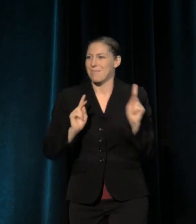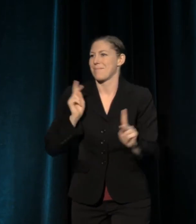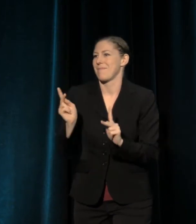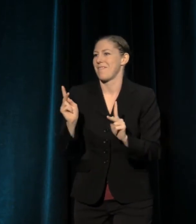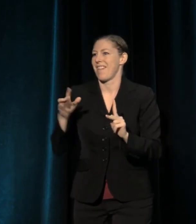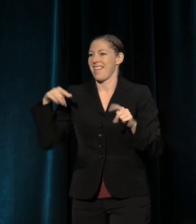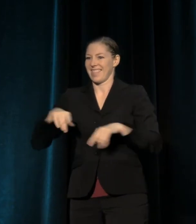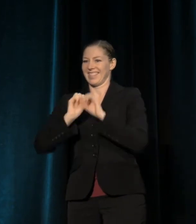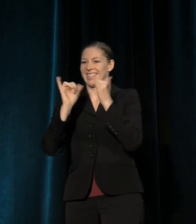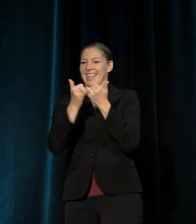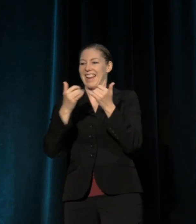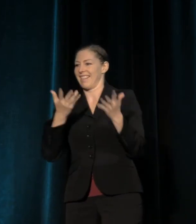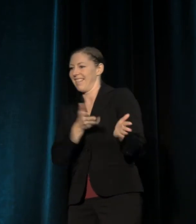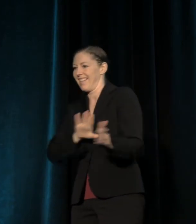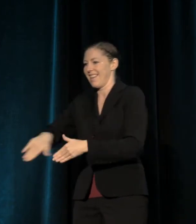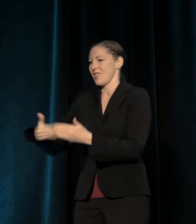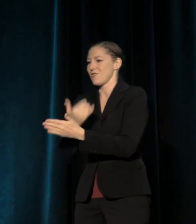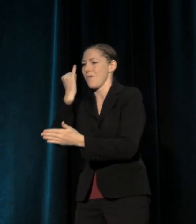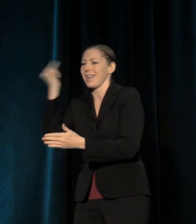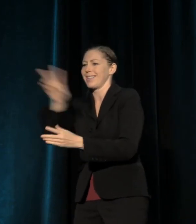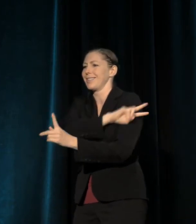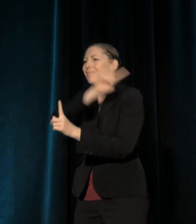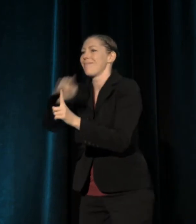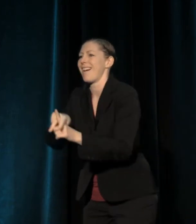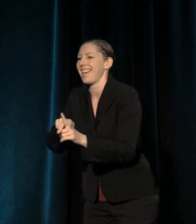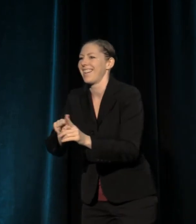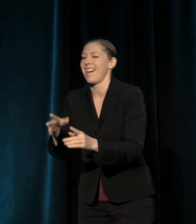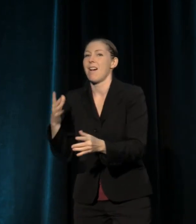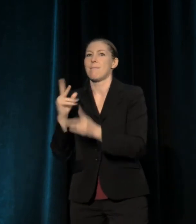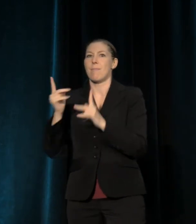that has not yet been, to make revolution irresistible.